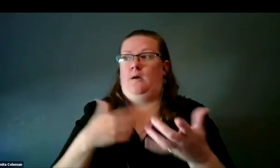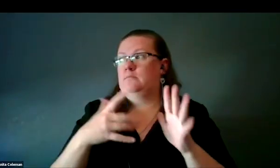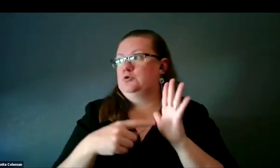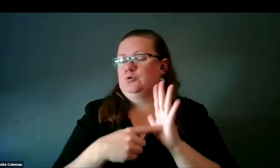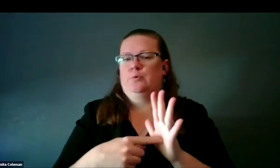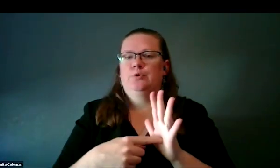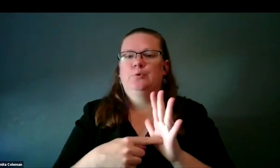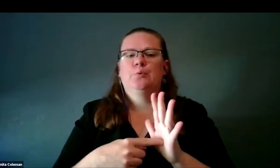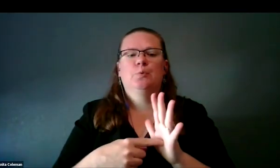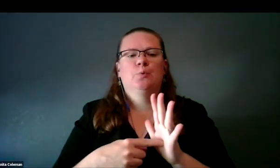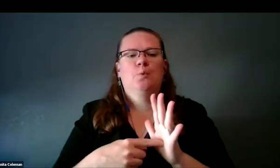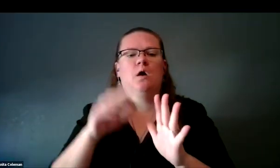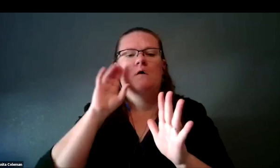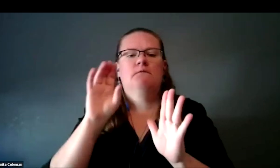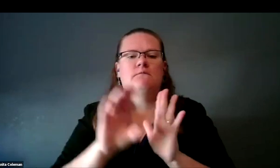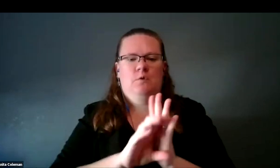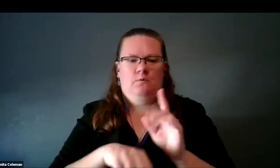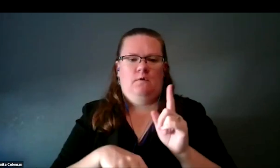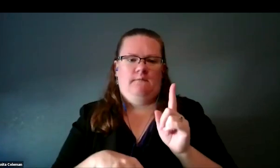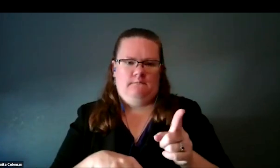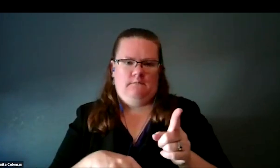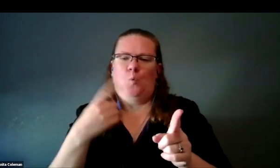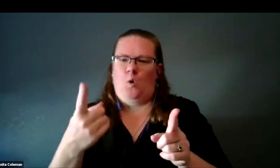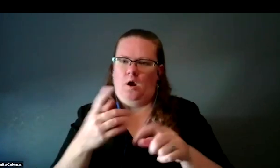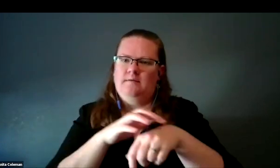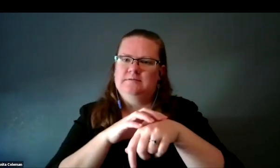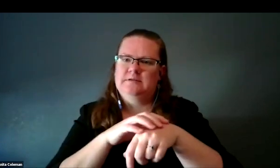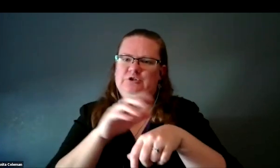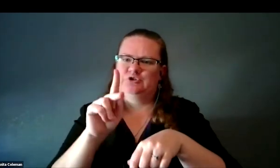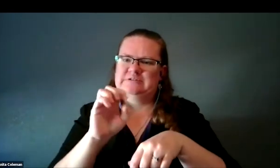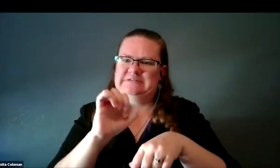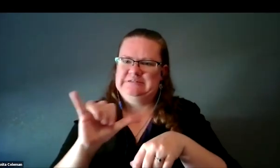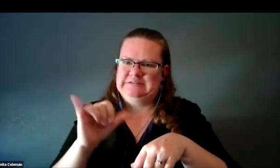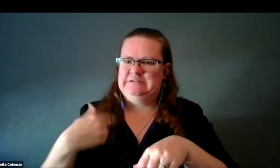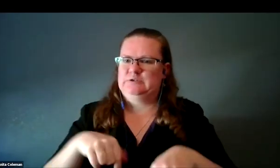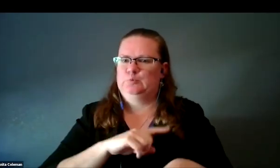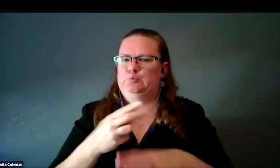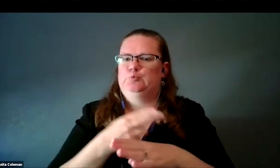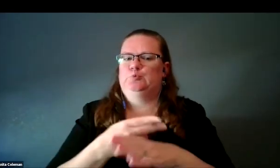is a photograph of one of the texture keys that we use for NGC 602,